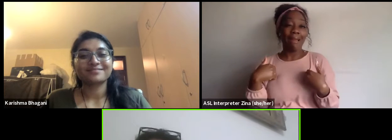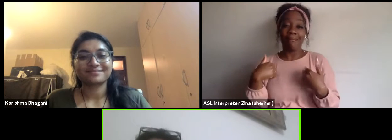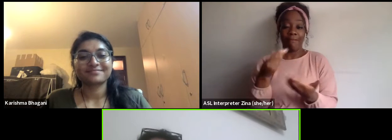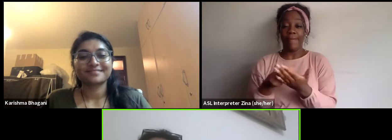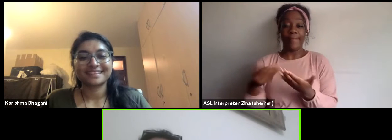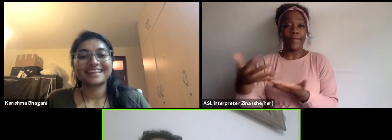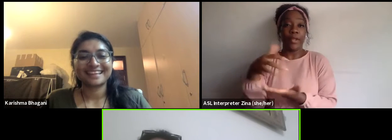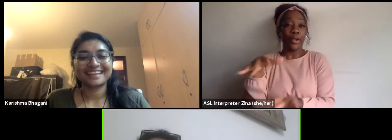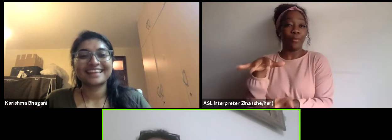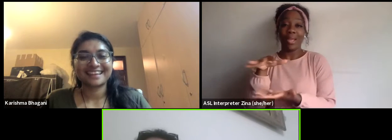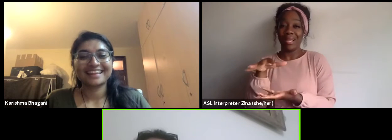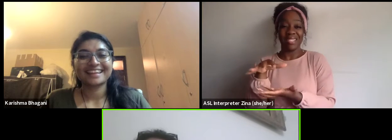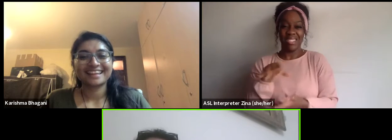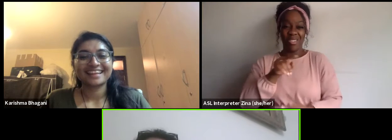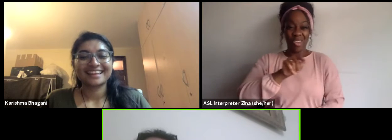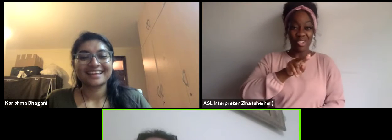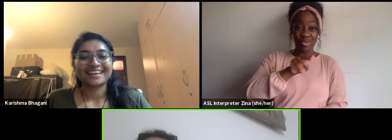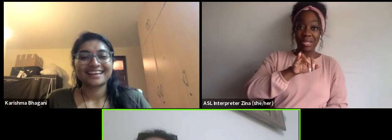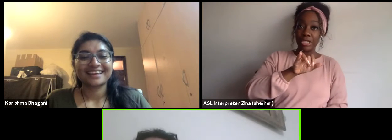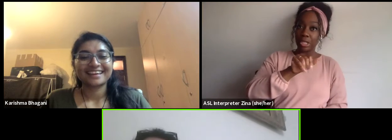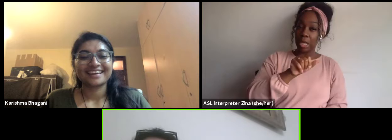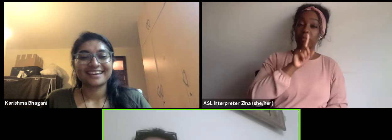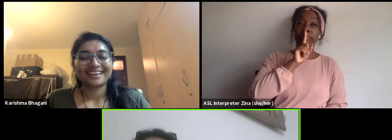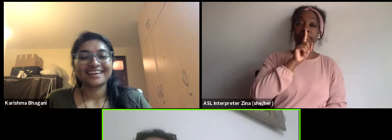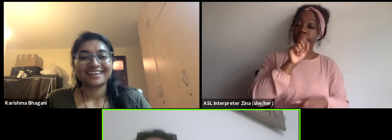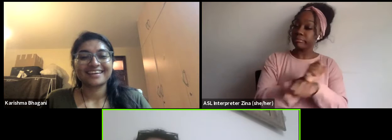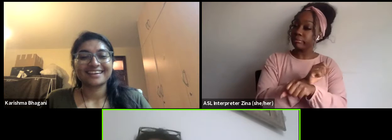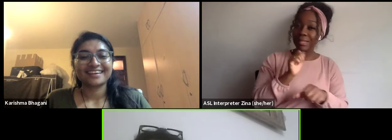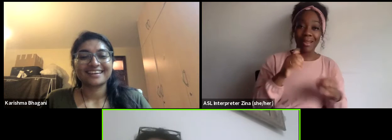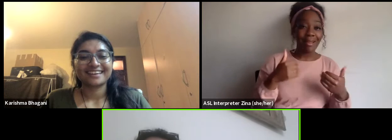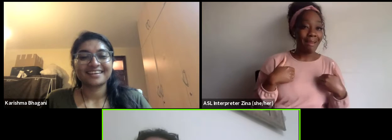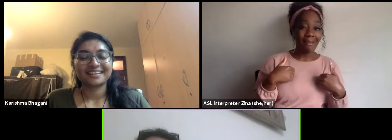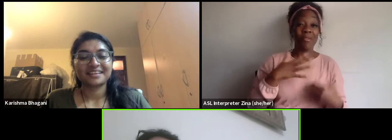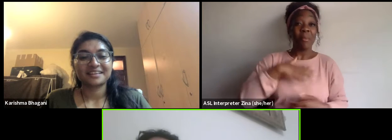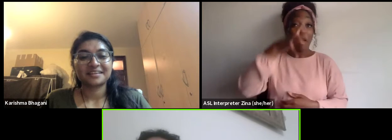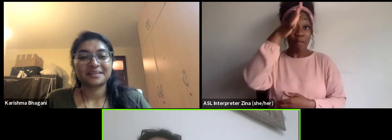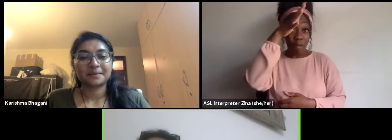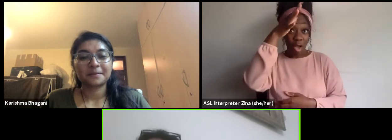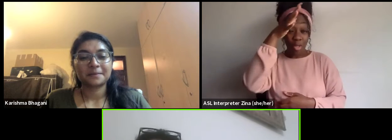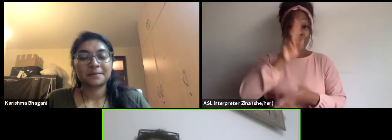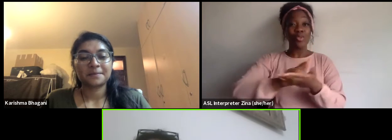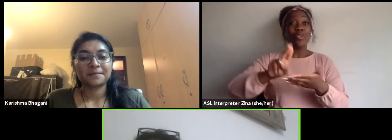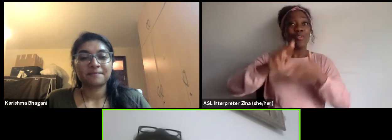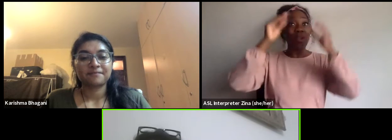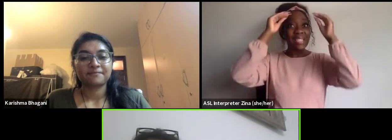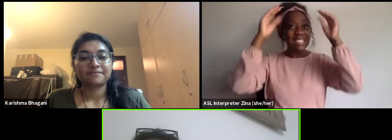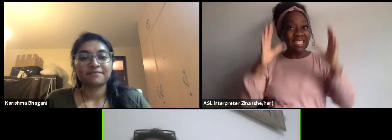My father is a university teacher and he's until now unable to understand my job.